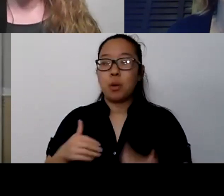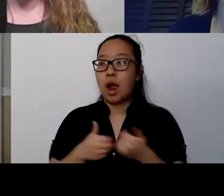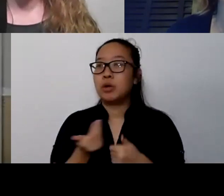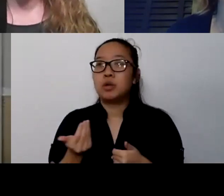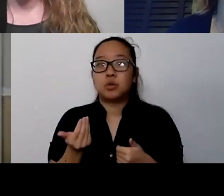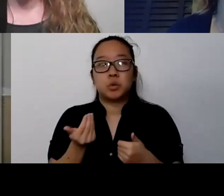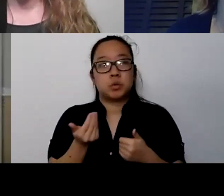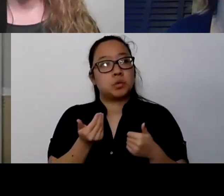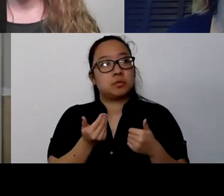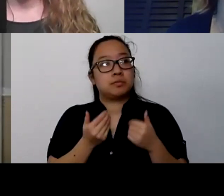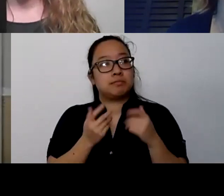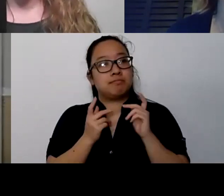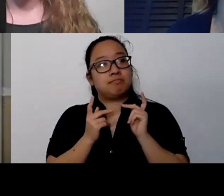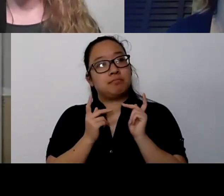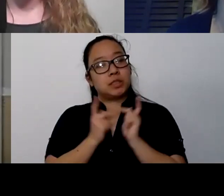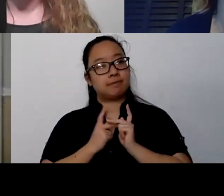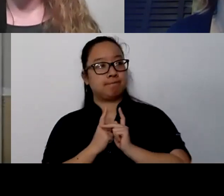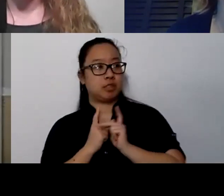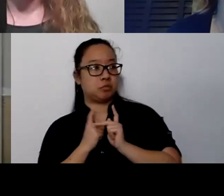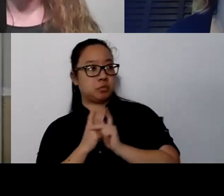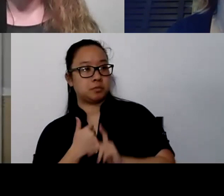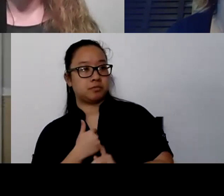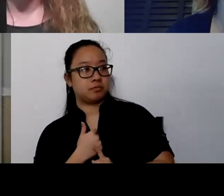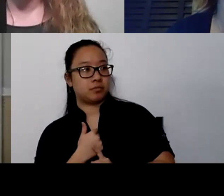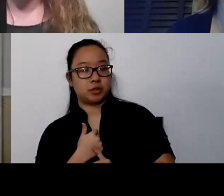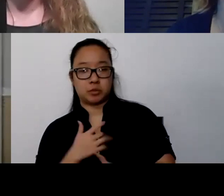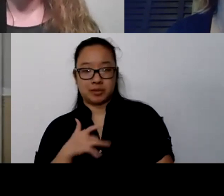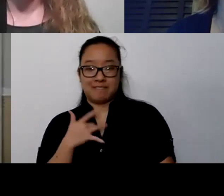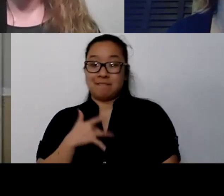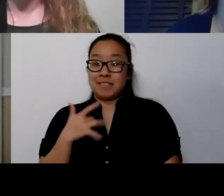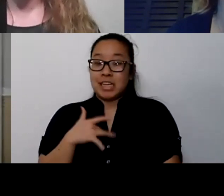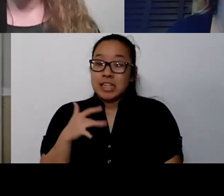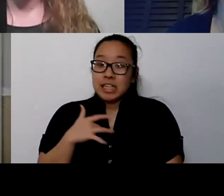And part of it is just continuing to have the conversation of, okay, what is it gonna look like